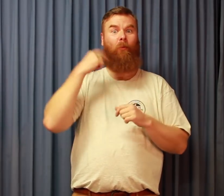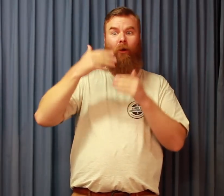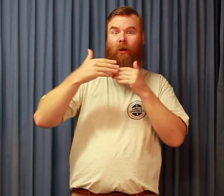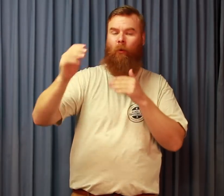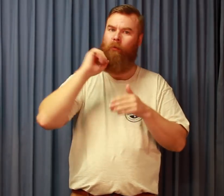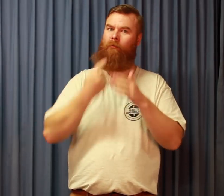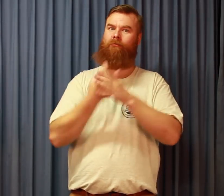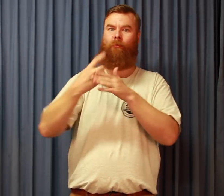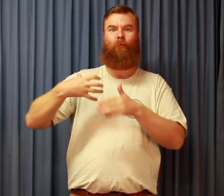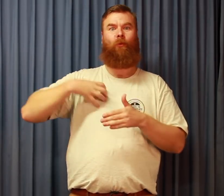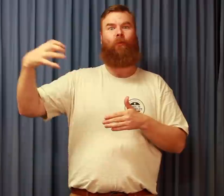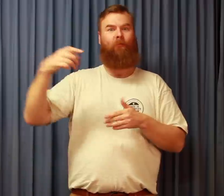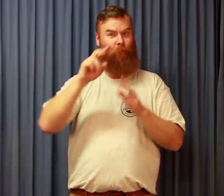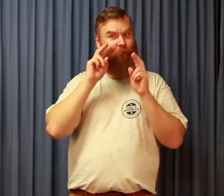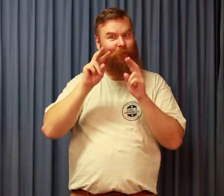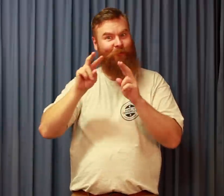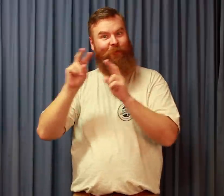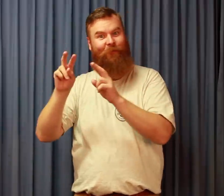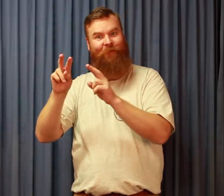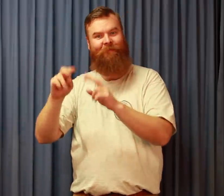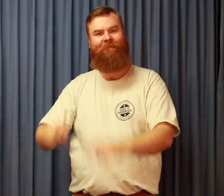But there will be more things happening tomorrow. Be sure to watch!